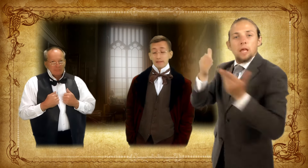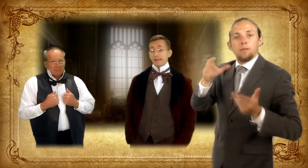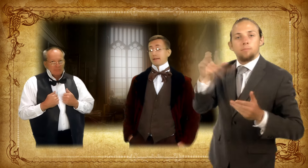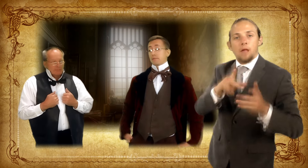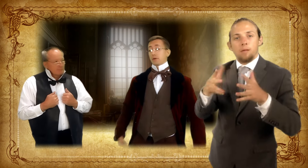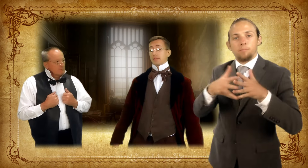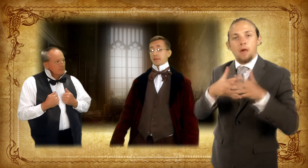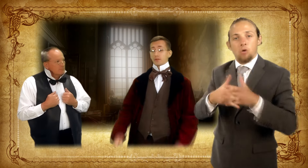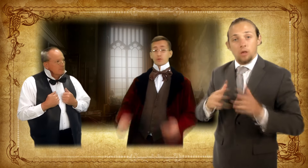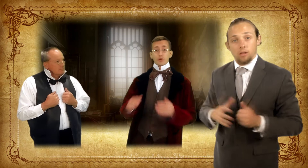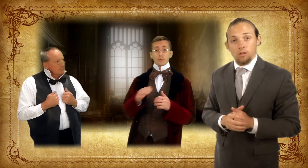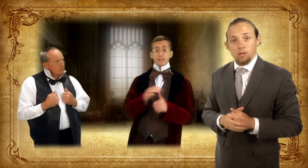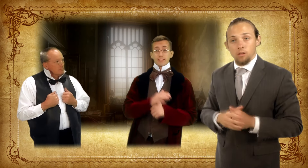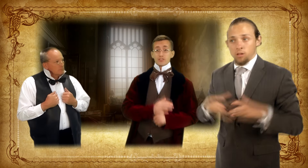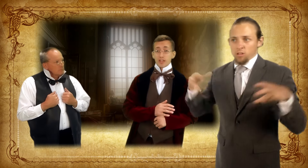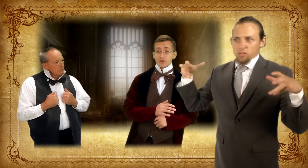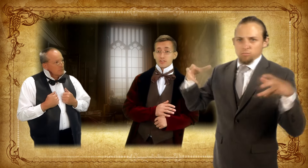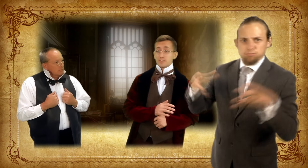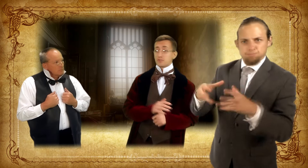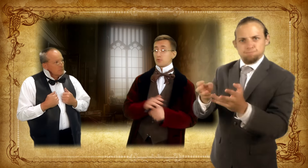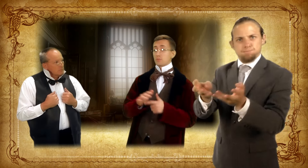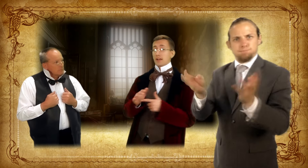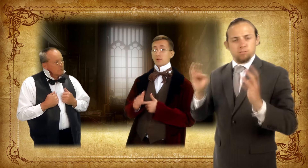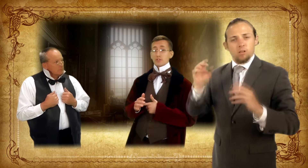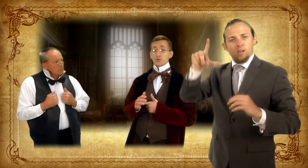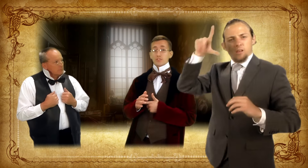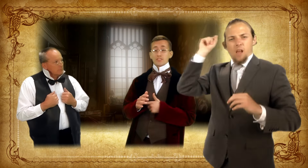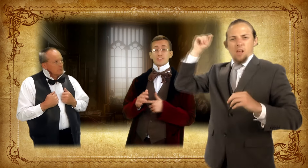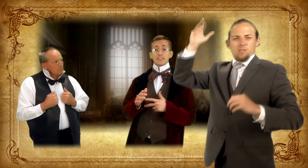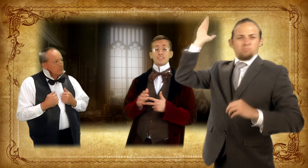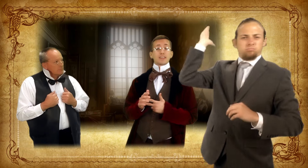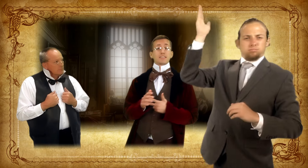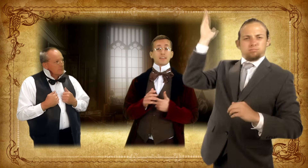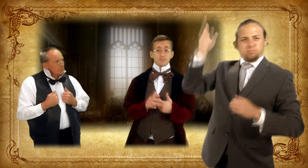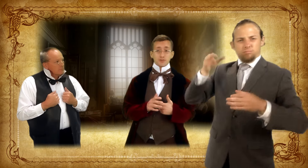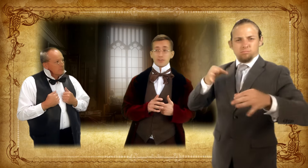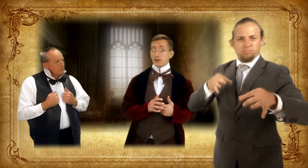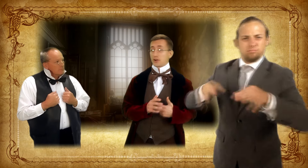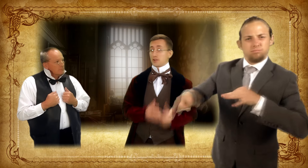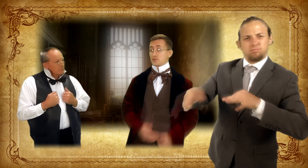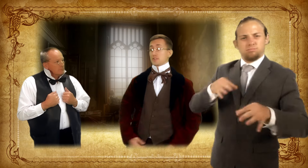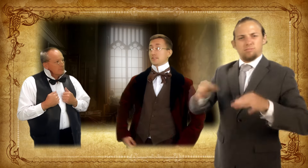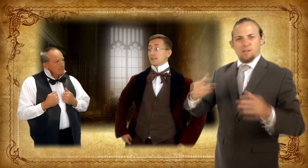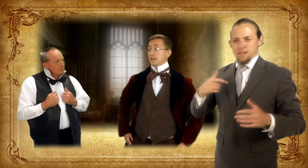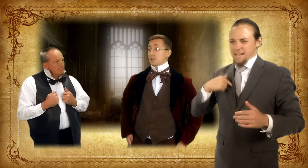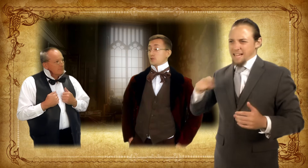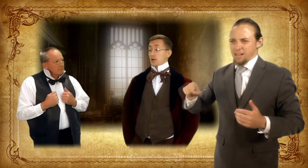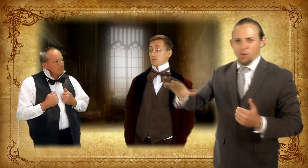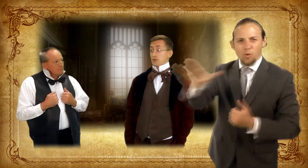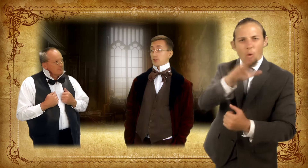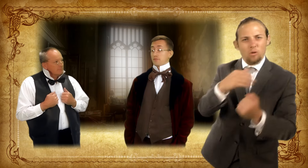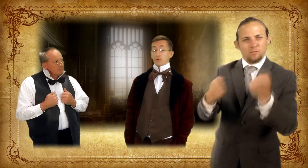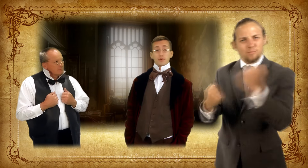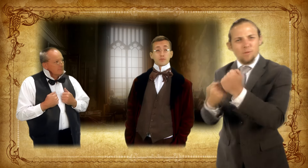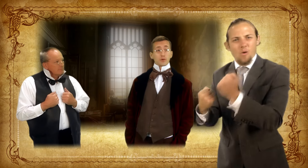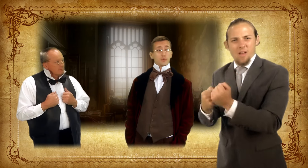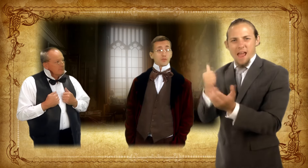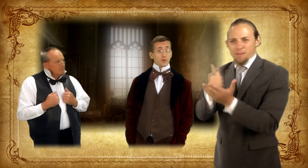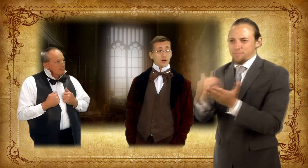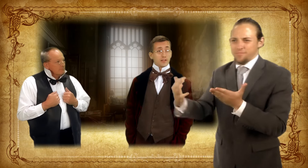Gallaudet spoke eloquently, trying to convince the group to support their endeavor and help raise the funds for a school for the deaf